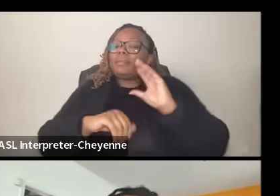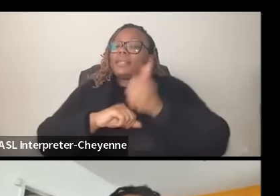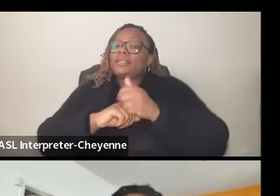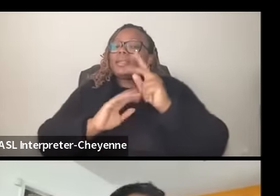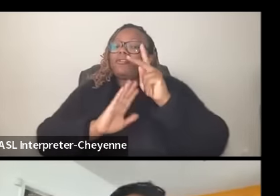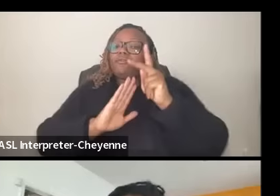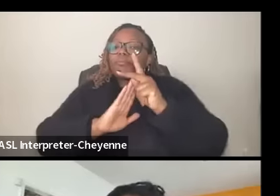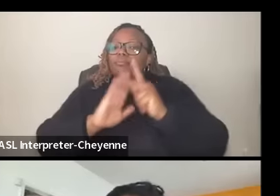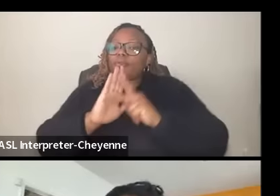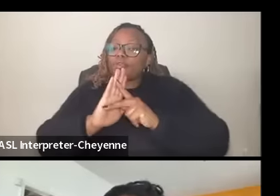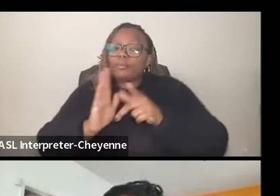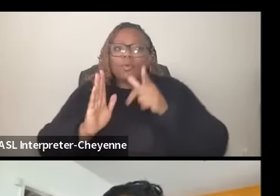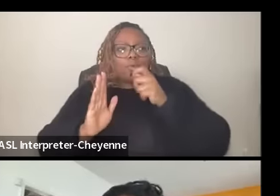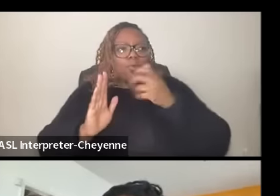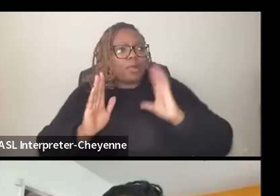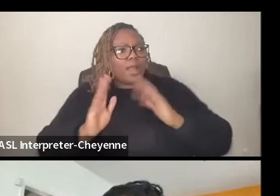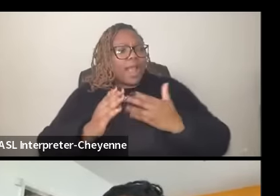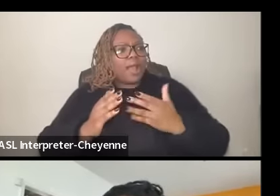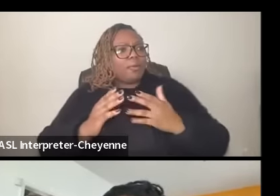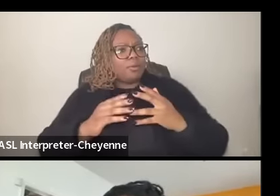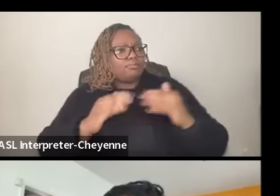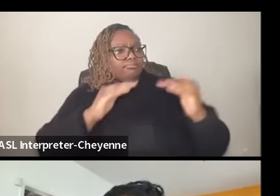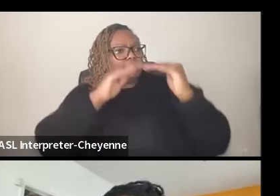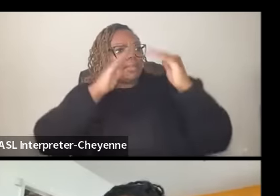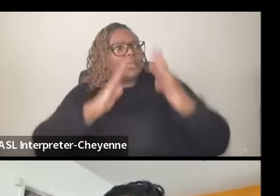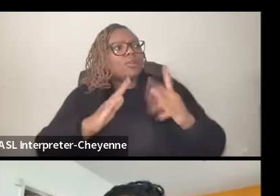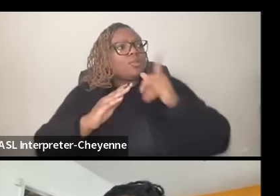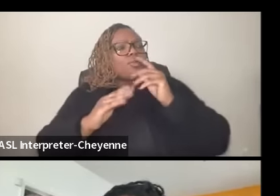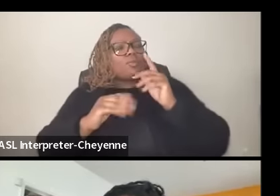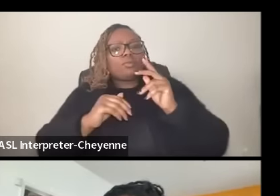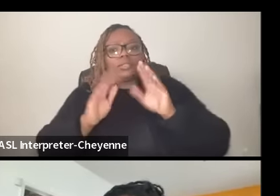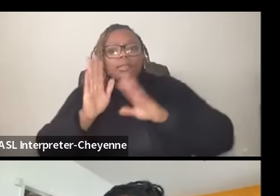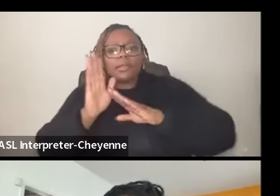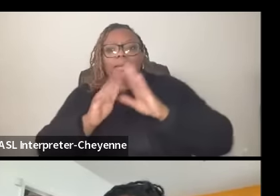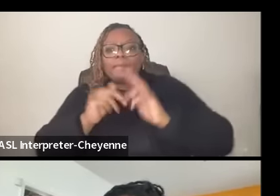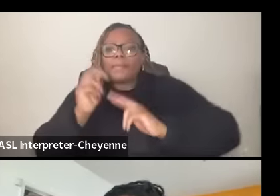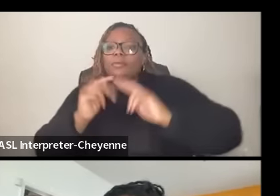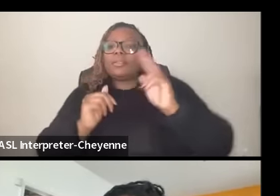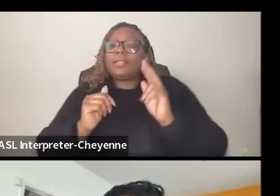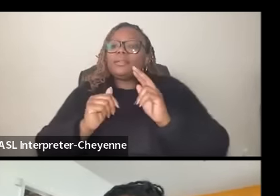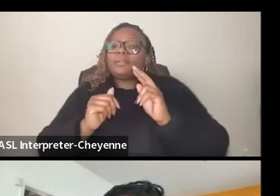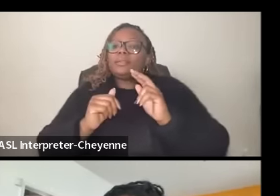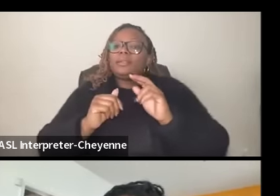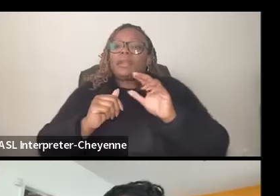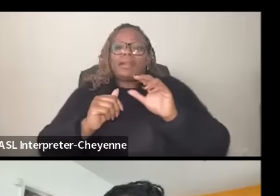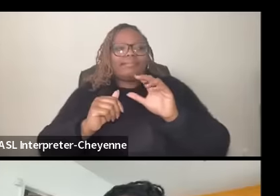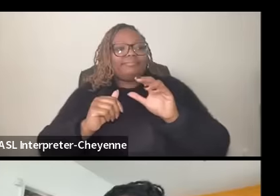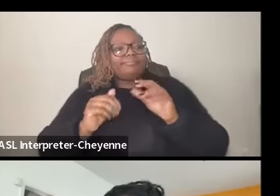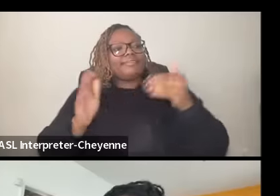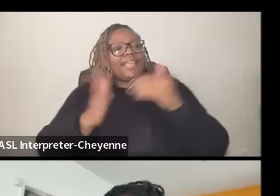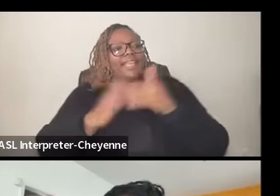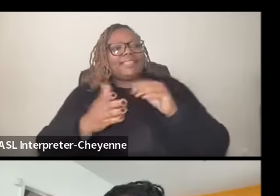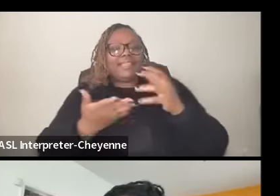building a radical anti- capitalist movement who are building a movement that that includes uh uh